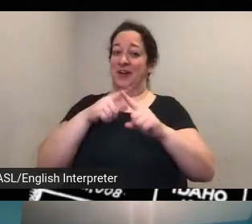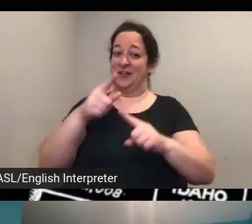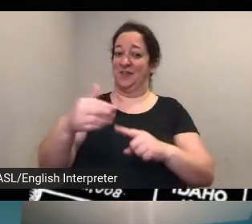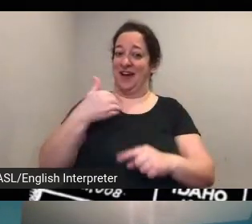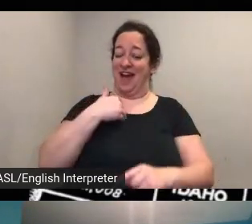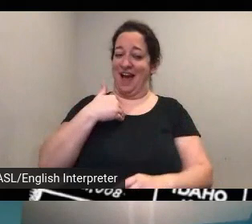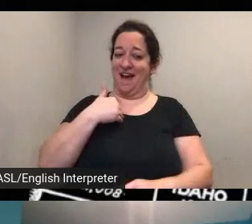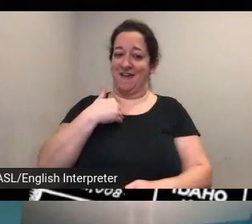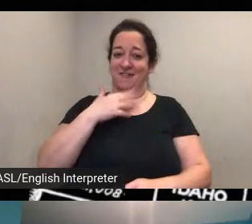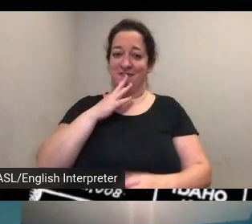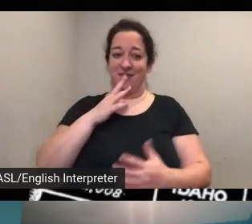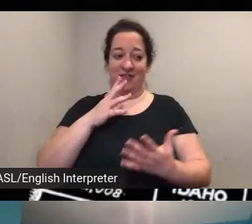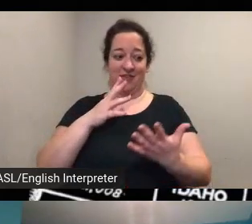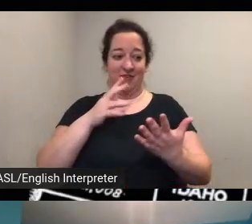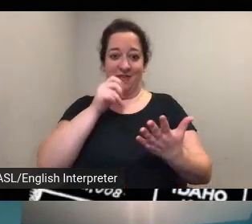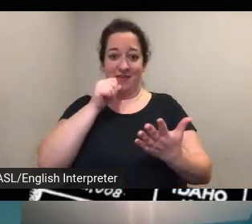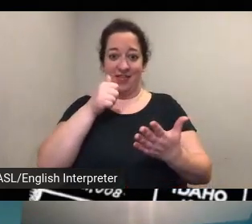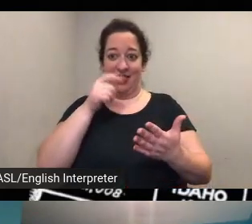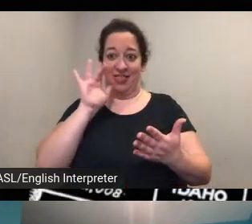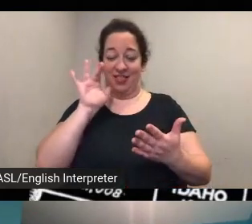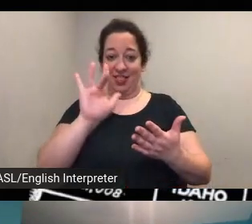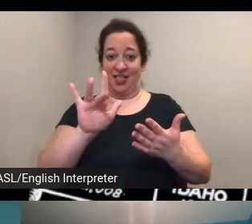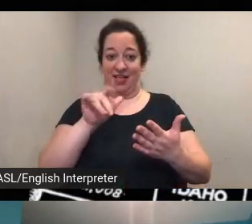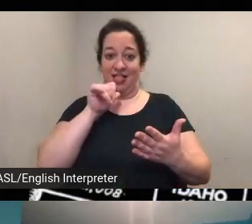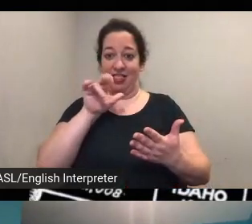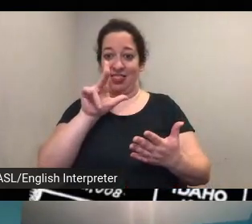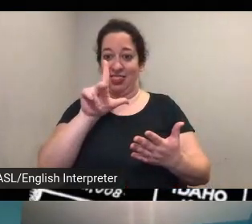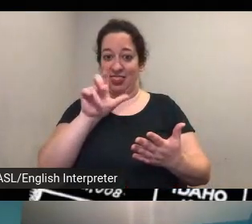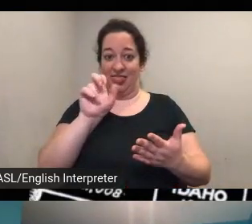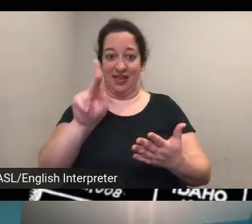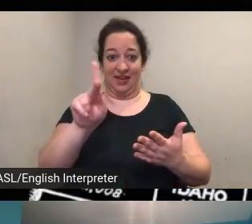tap on one of those links to an original piece of correspondence